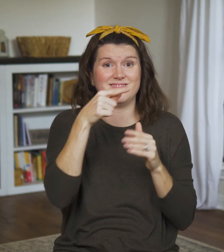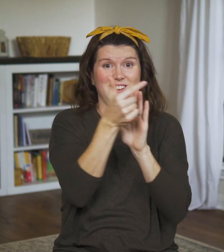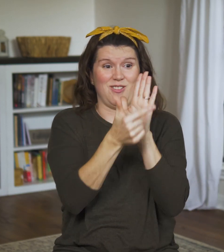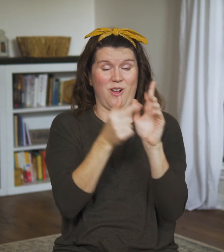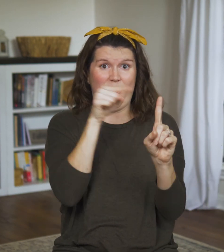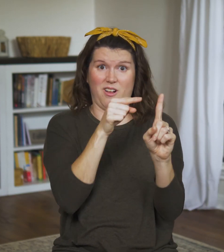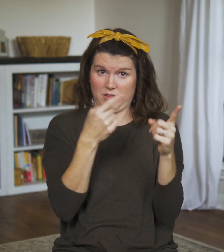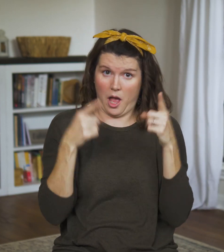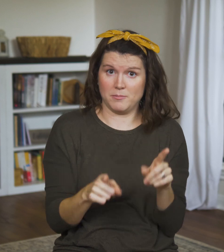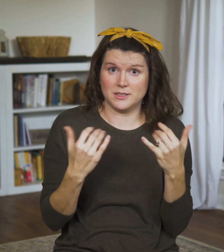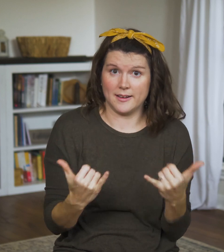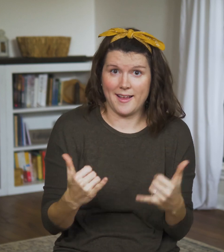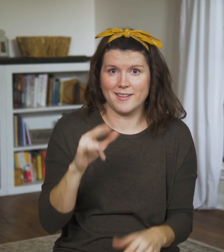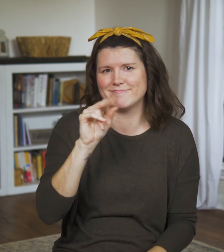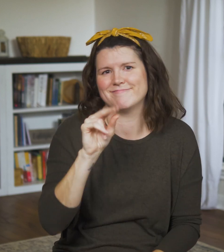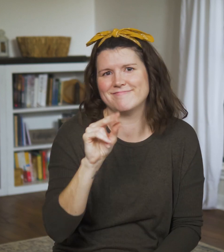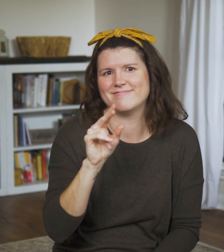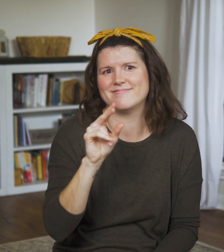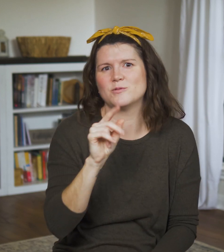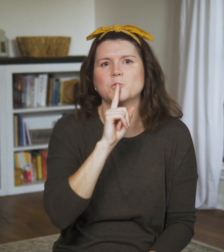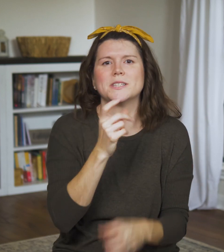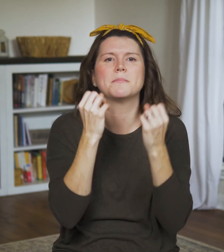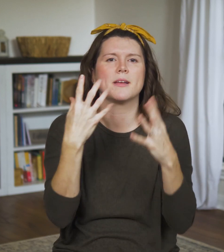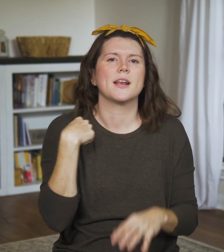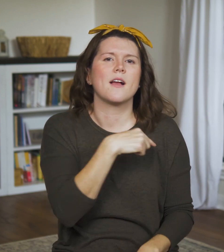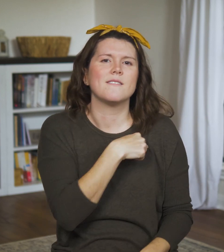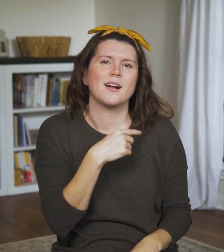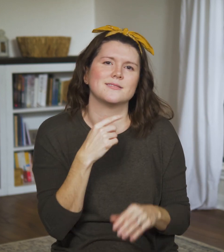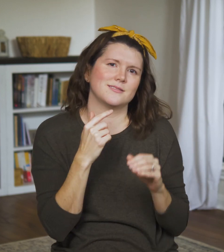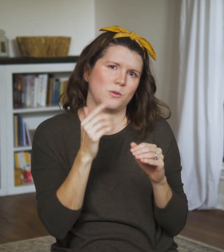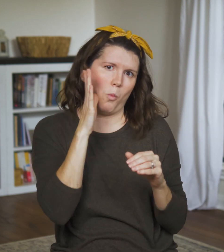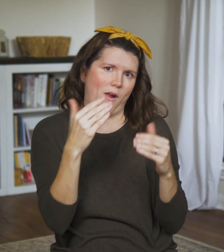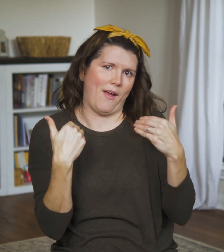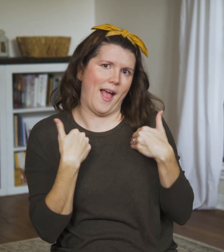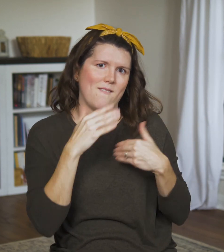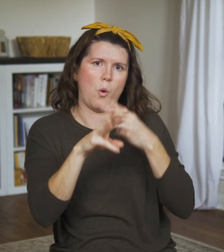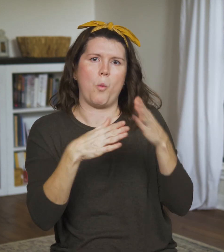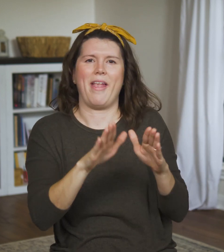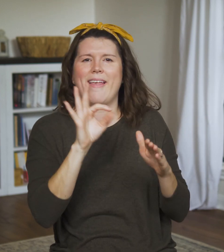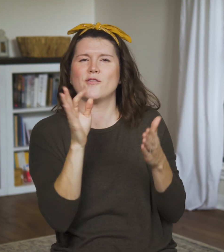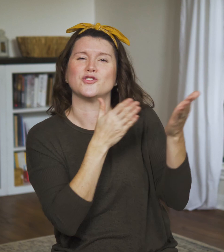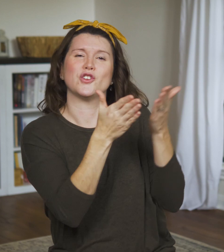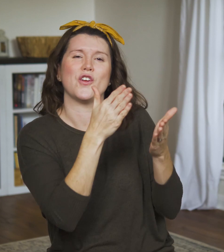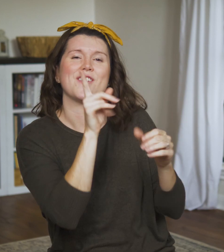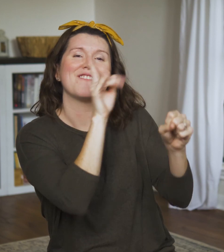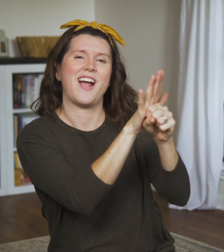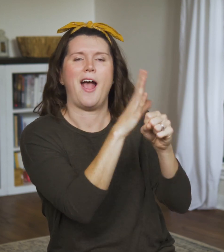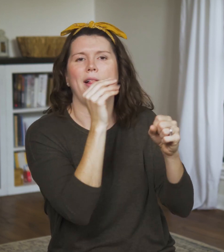because a woman might have a “get out of jail free card”